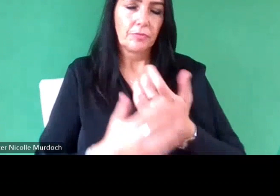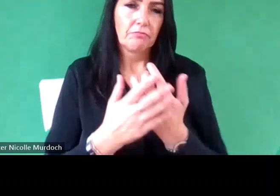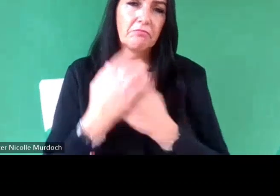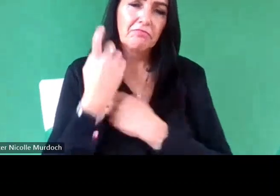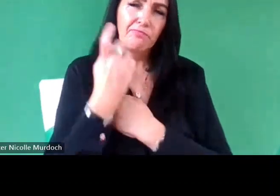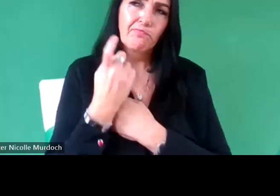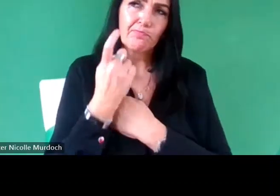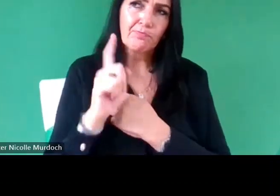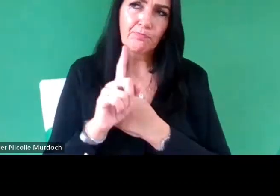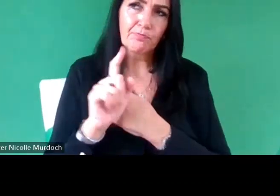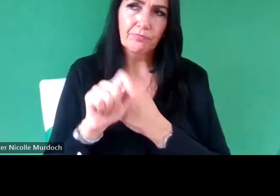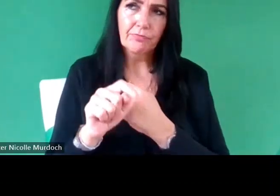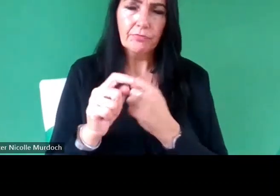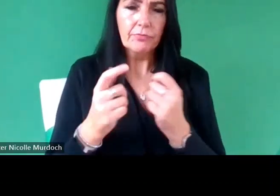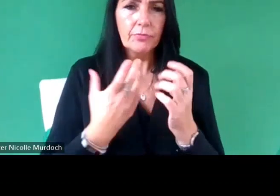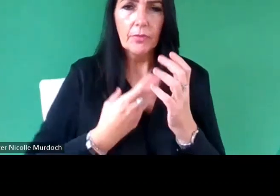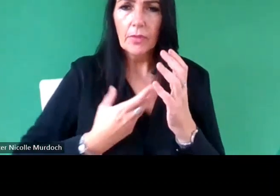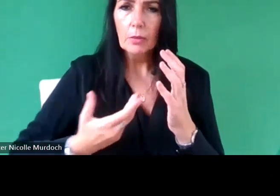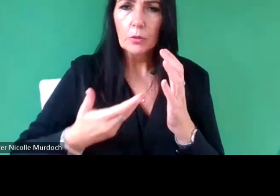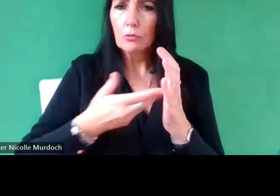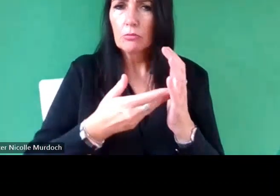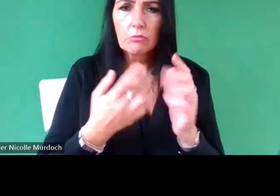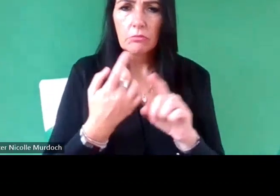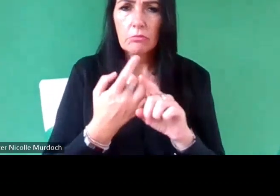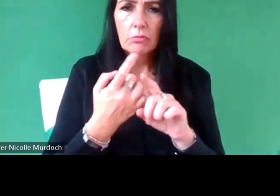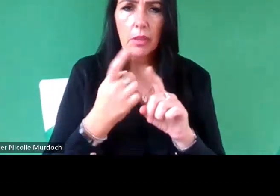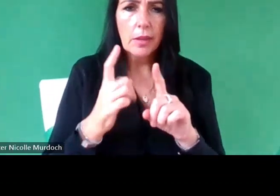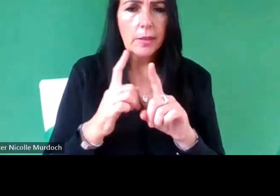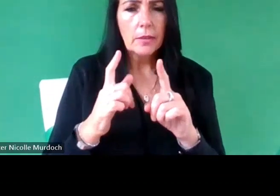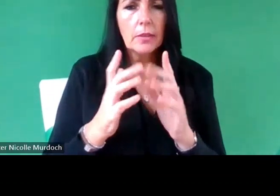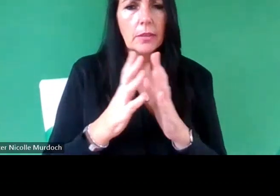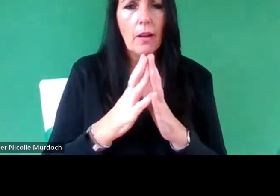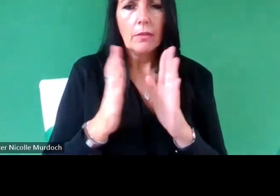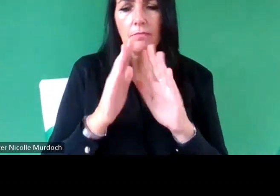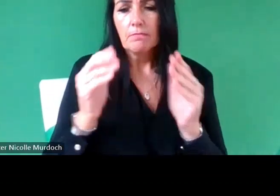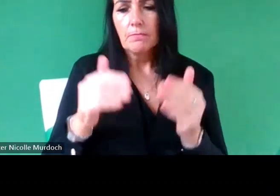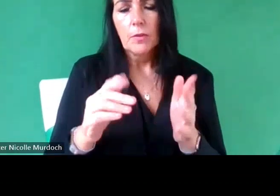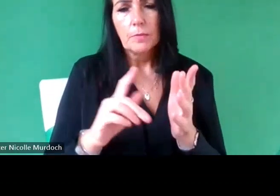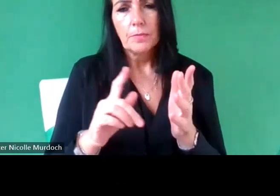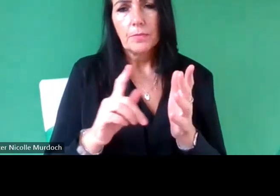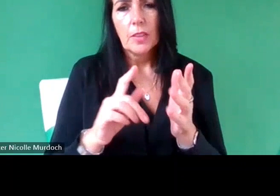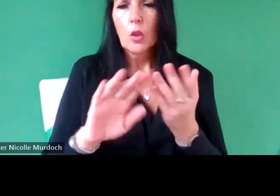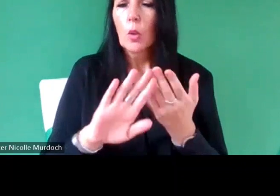have anything to addly on like get again kind of focusing not on excluded communities those people